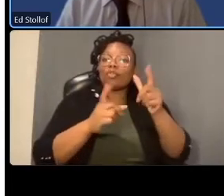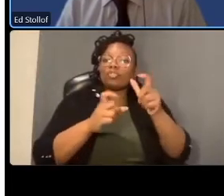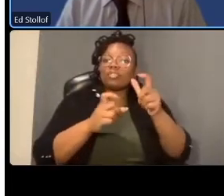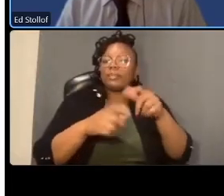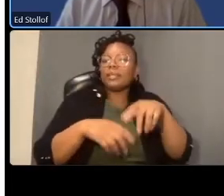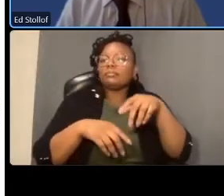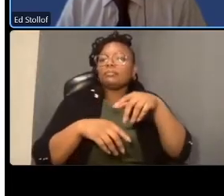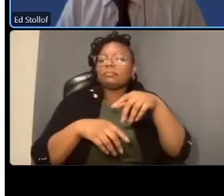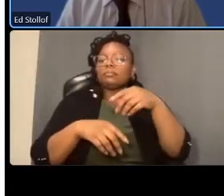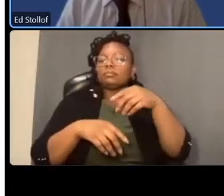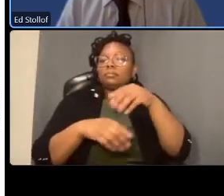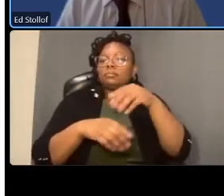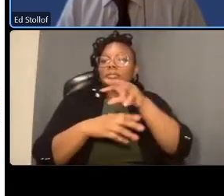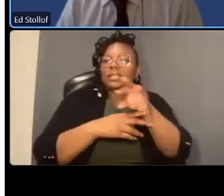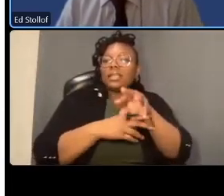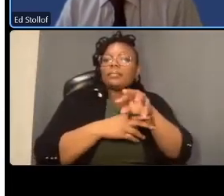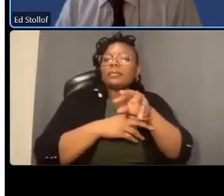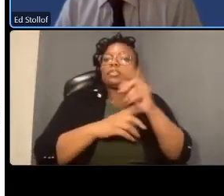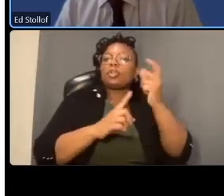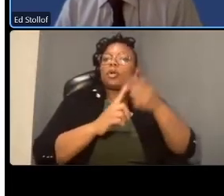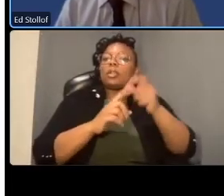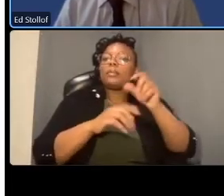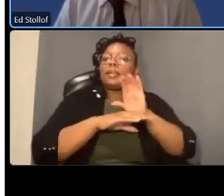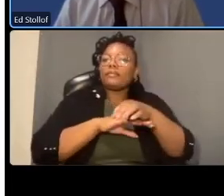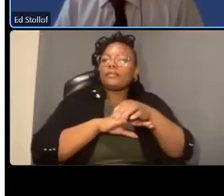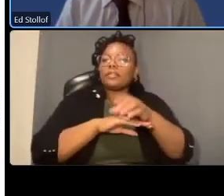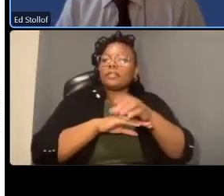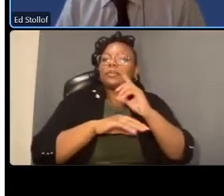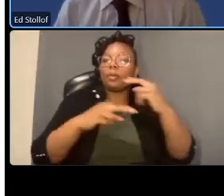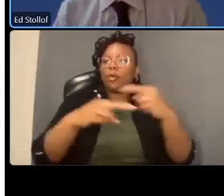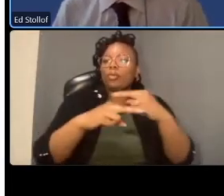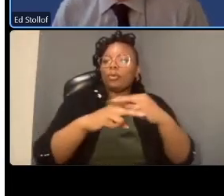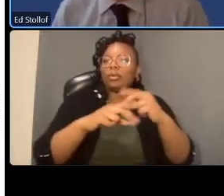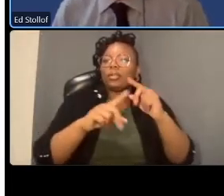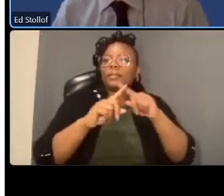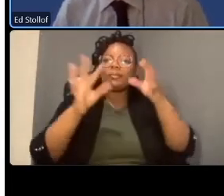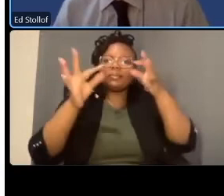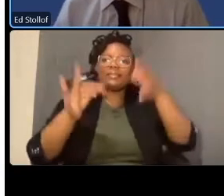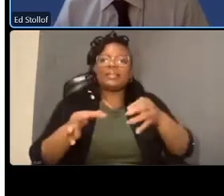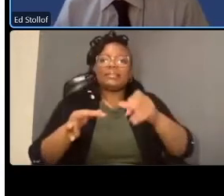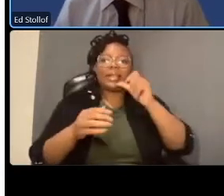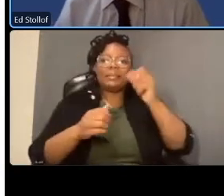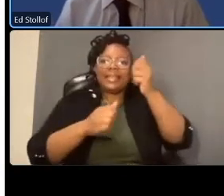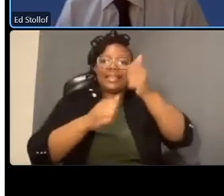not be at every location but we'll look for you know a few locations uh that that